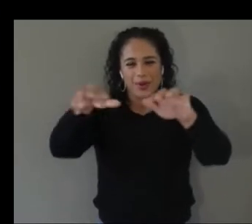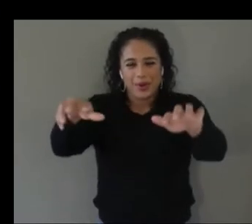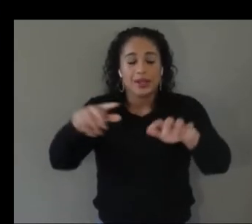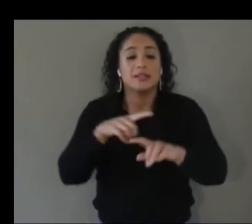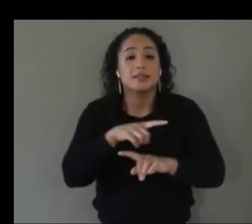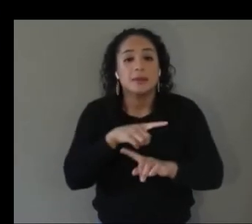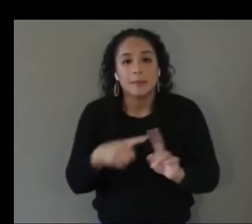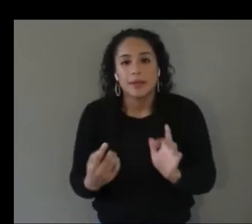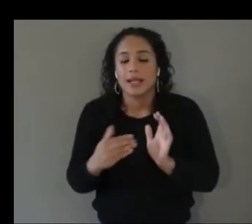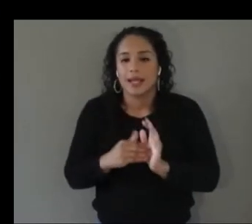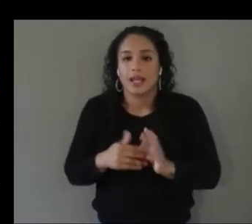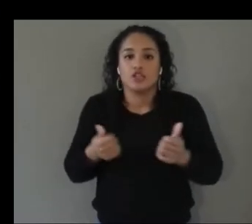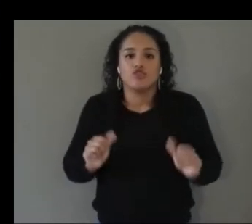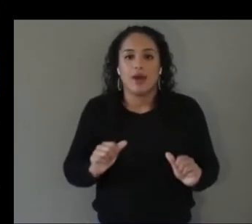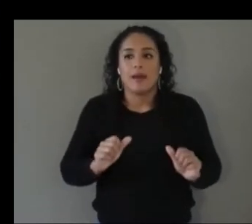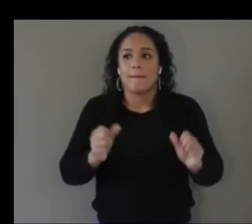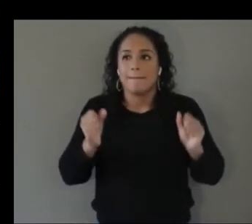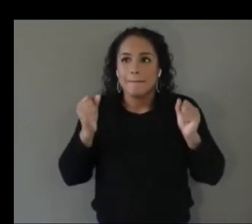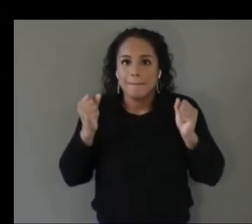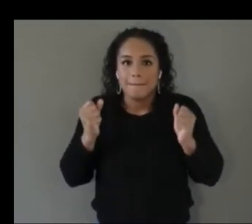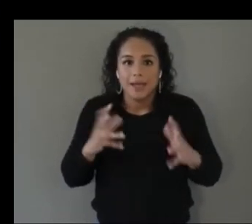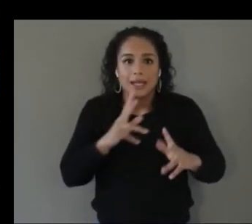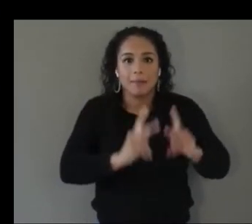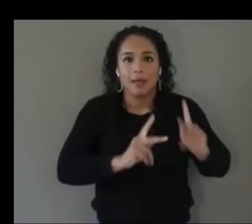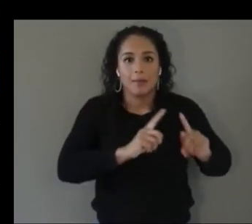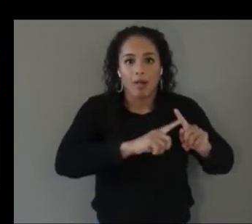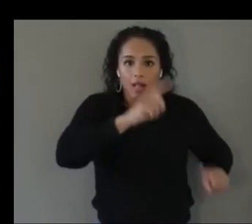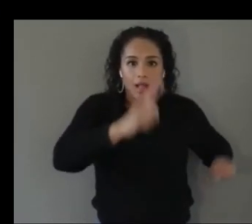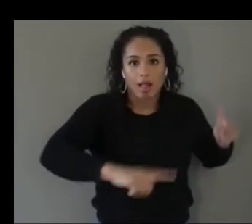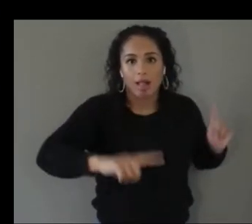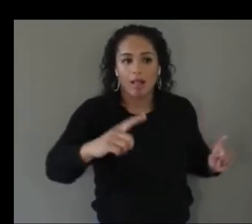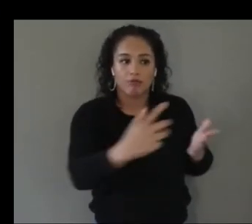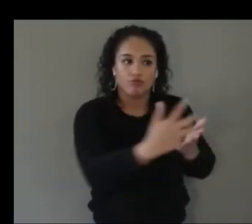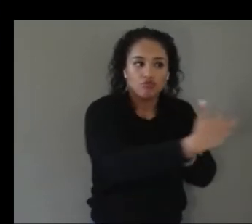people as possible because you get just such a wide range of um different experiences